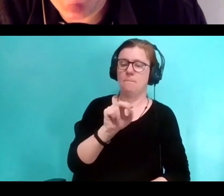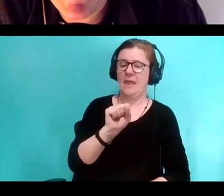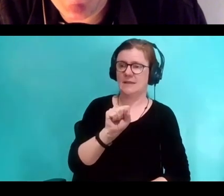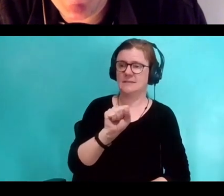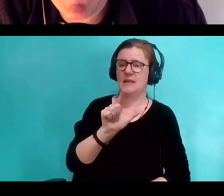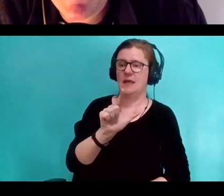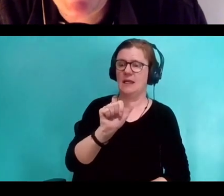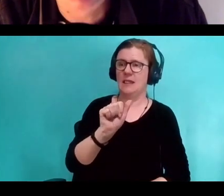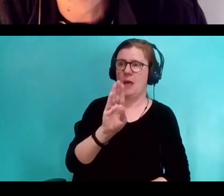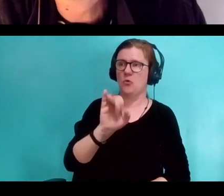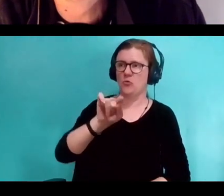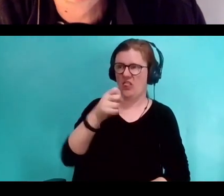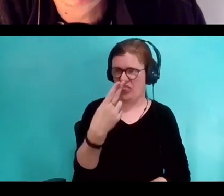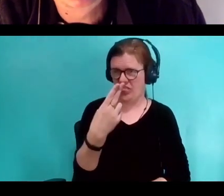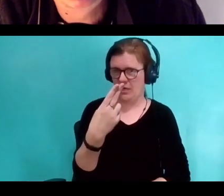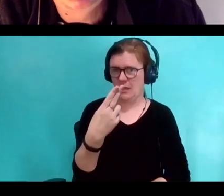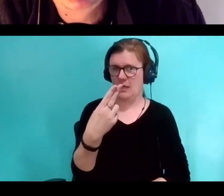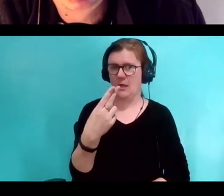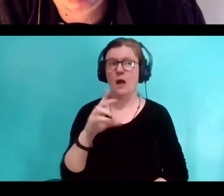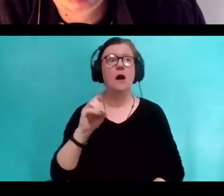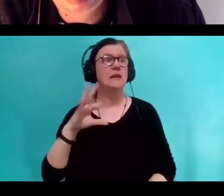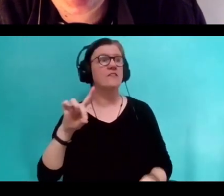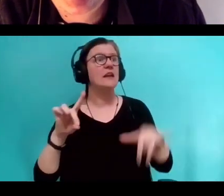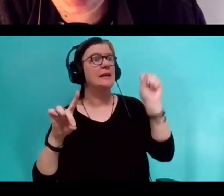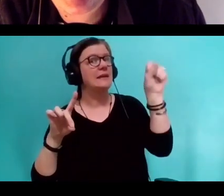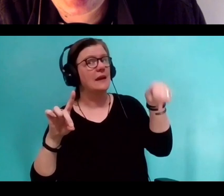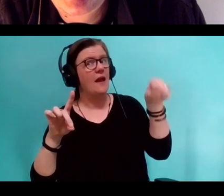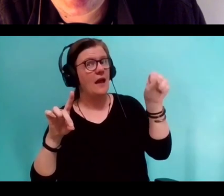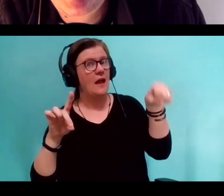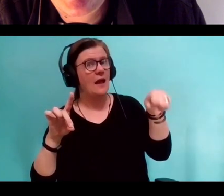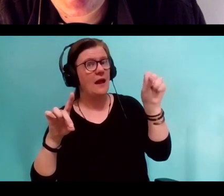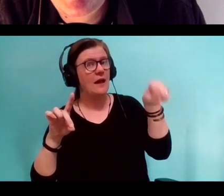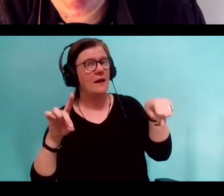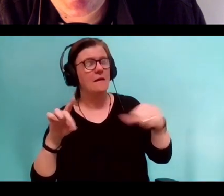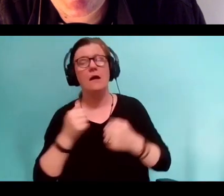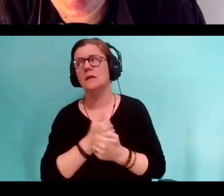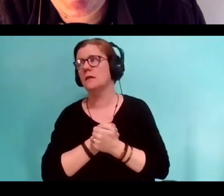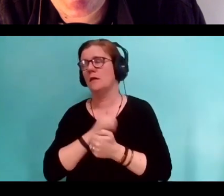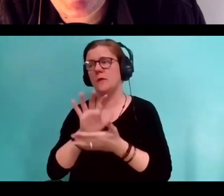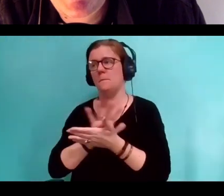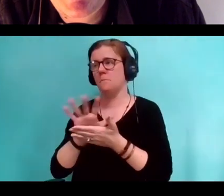Yeah, yeah. It's "Pan's labyrinth" but did you wanna look at anything